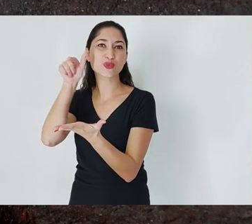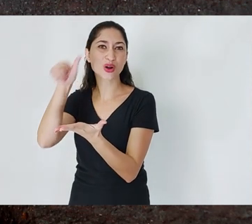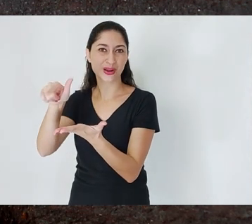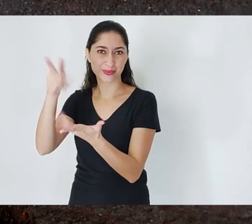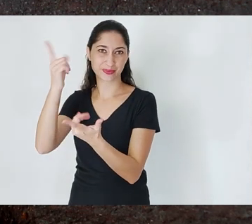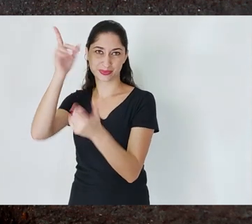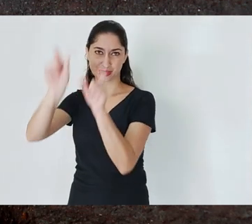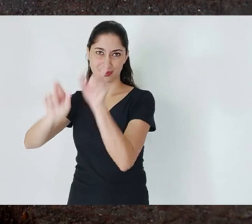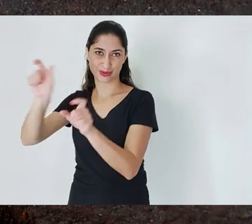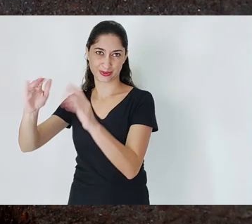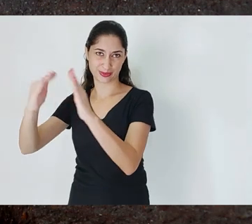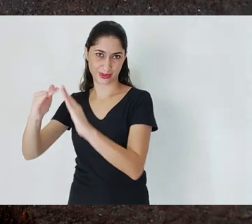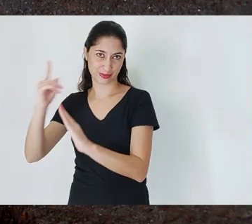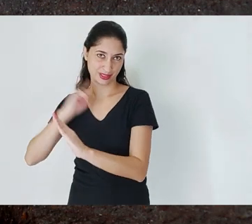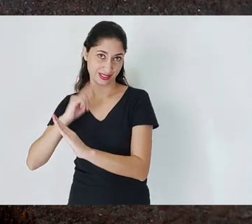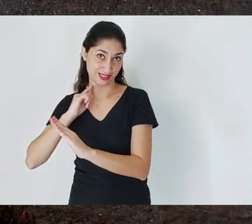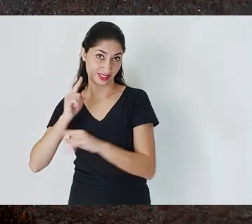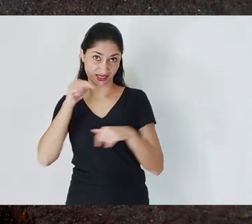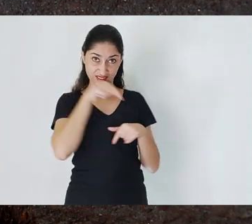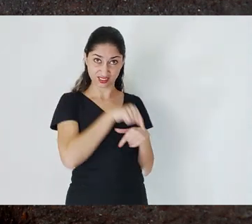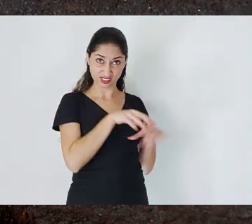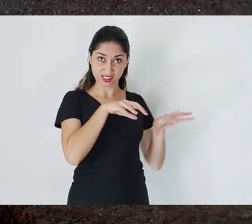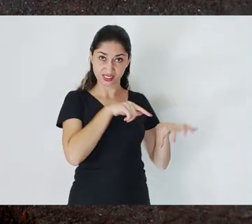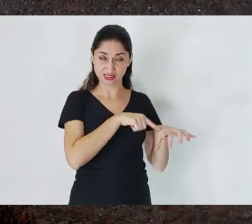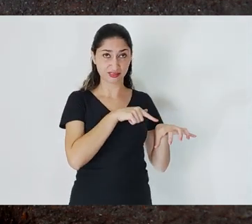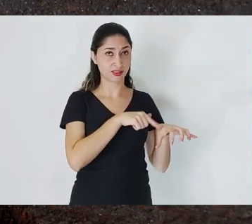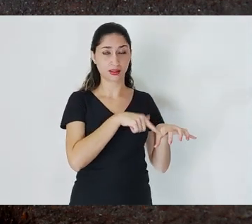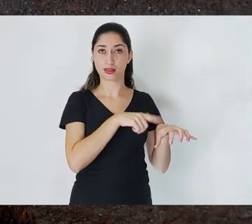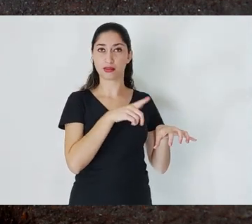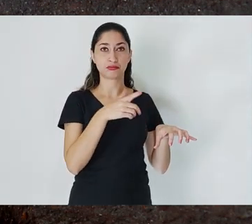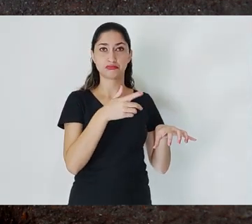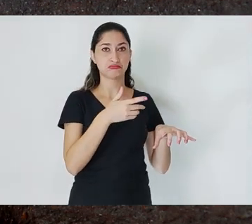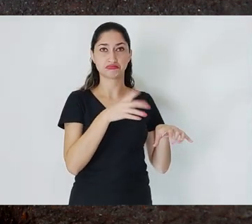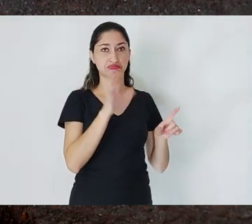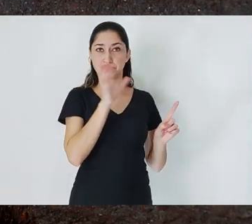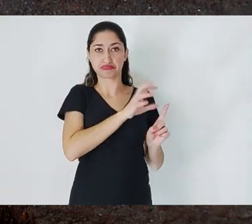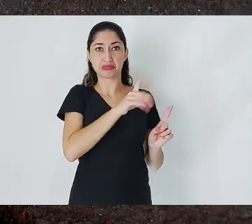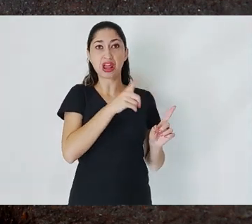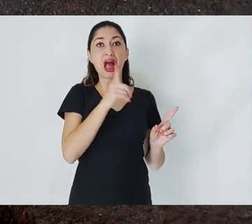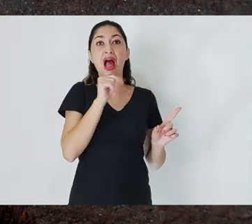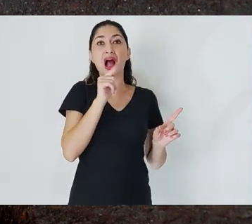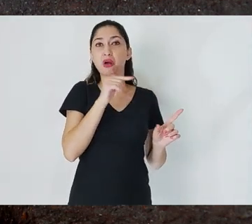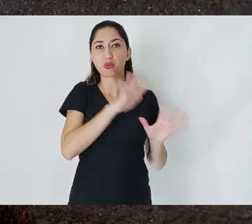Today, Vale do Rio Doce, Vale actually,